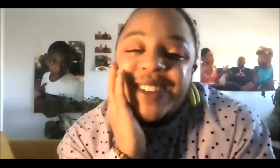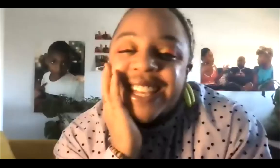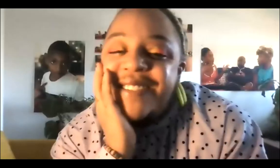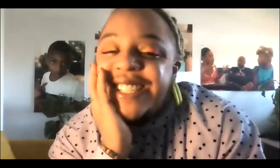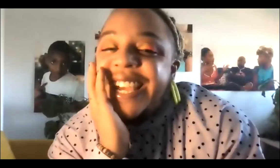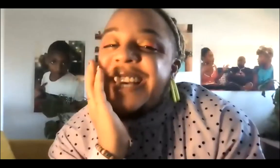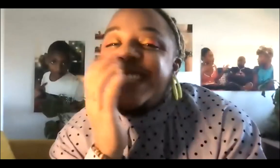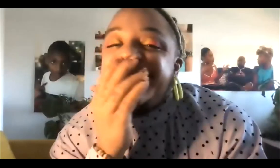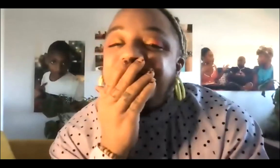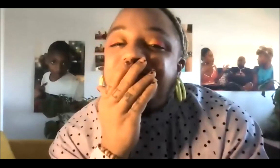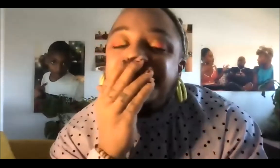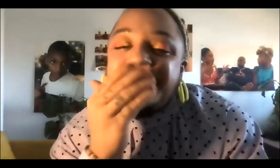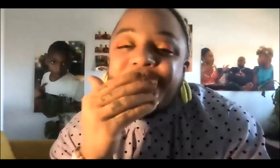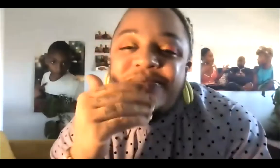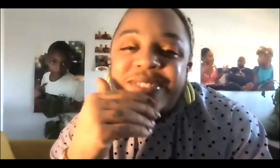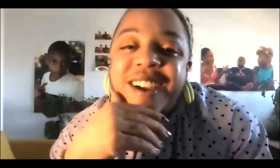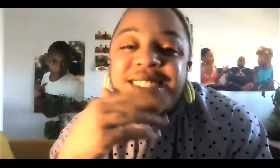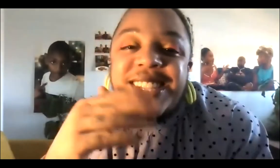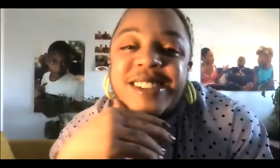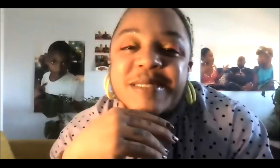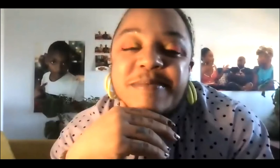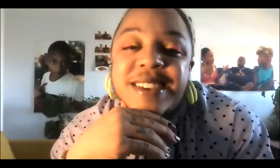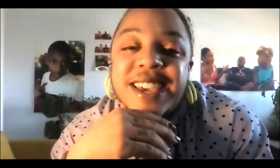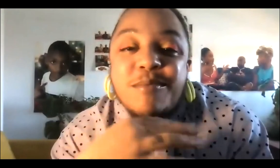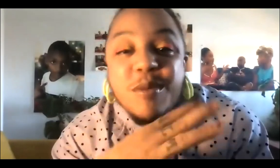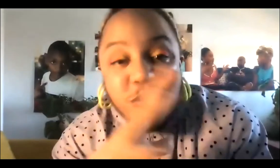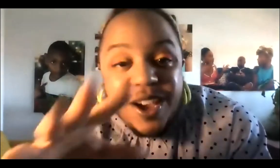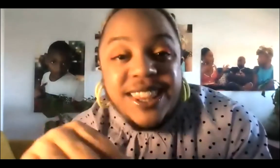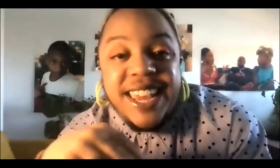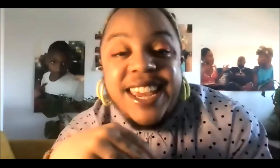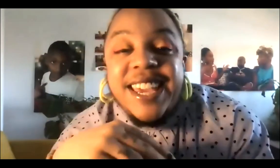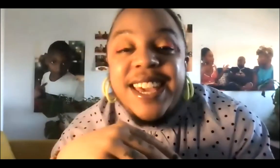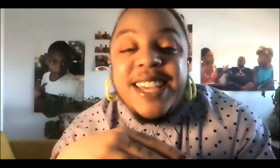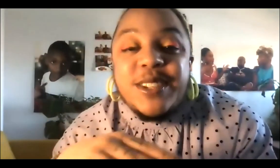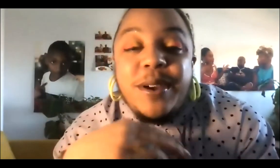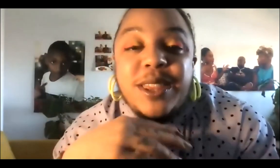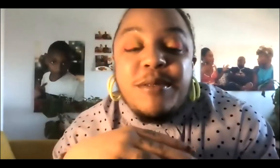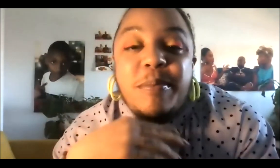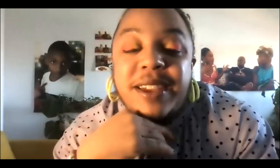I mean, one thing I would say is, our system, more broadly, is going through a